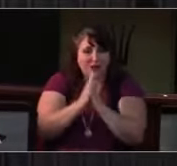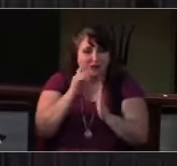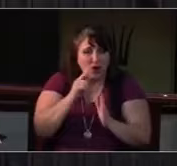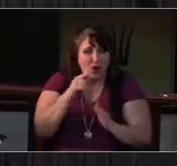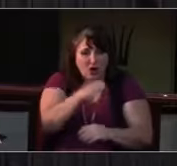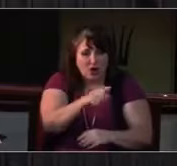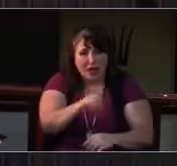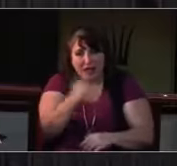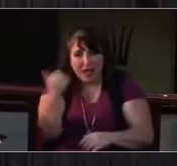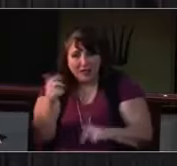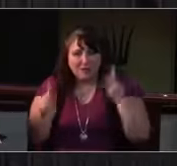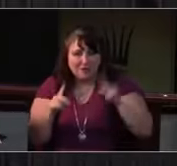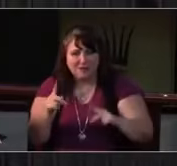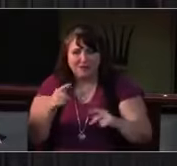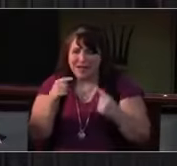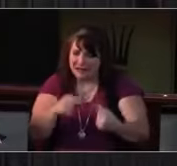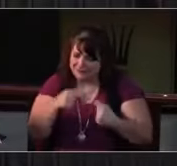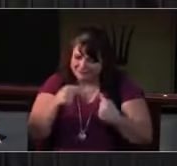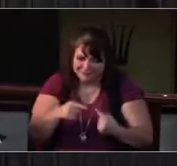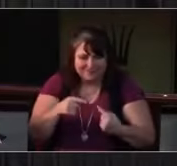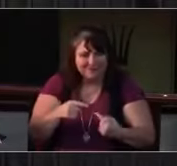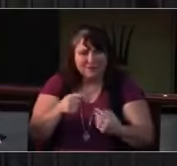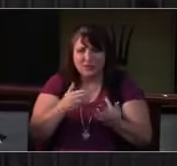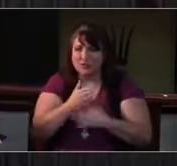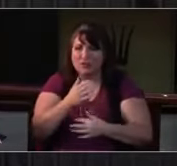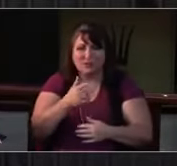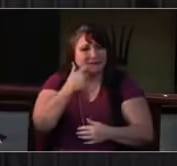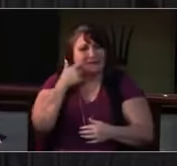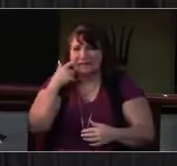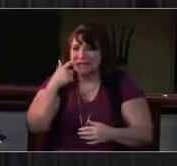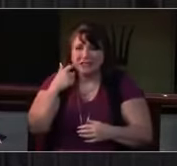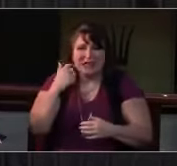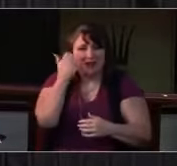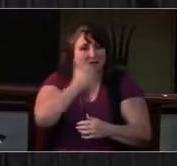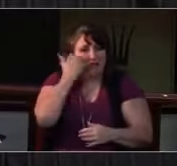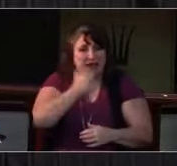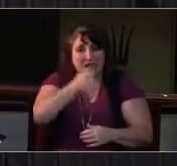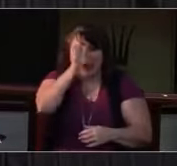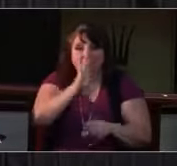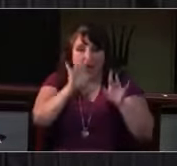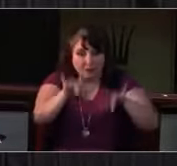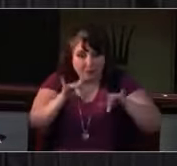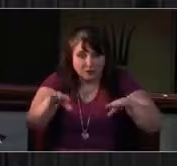and we ask you to please comfort and strengthen all of us in this, on this day.